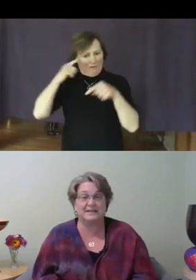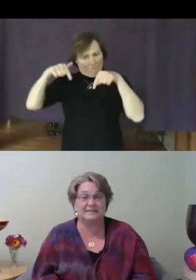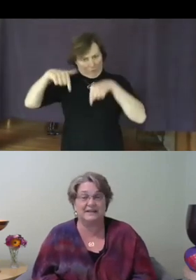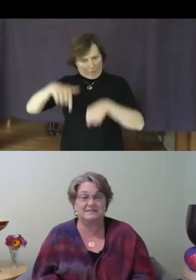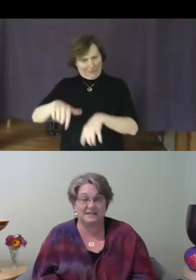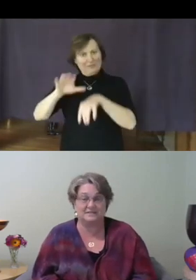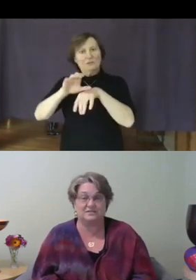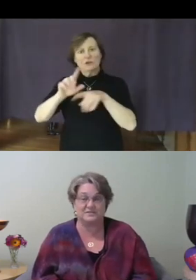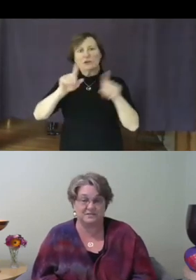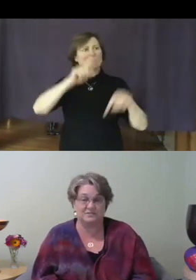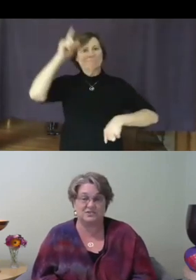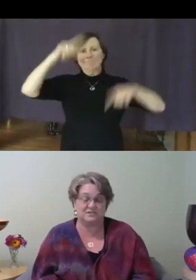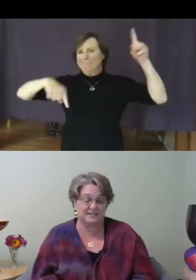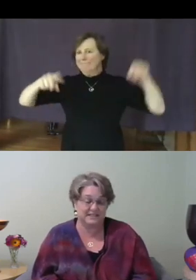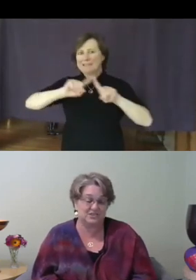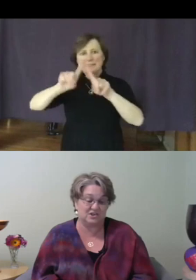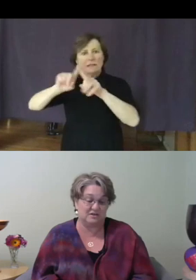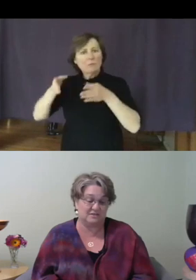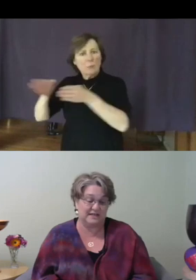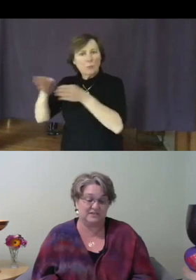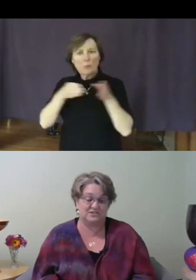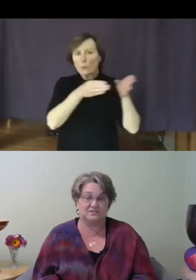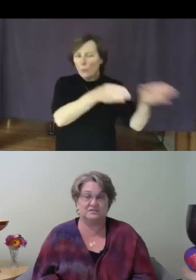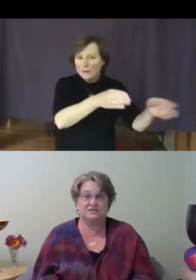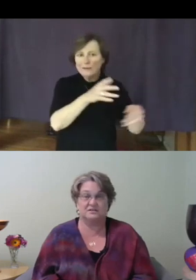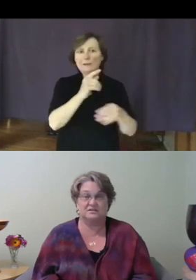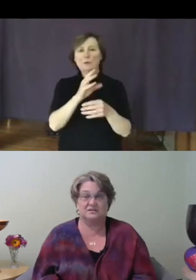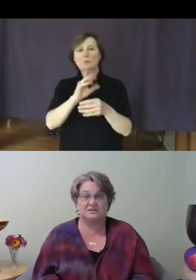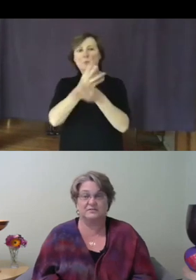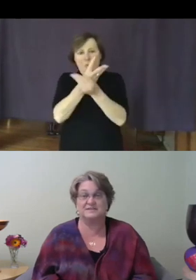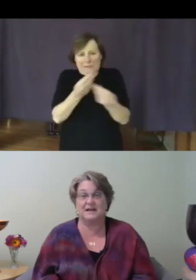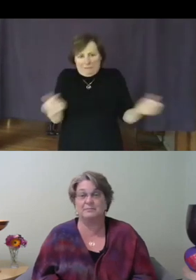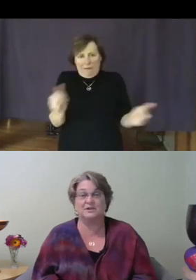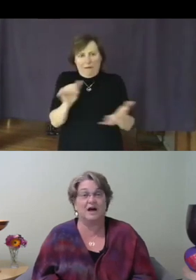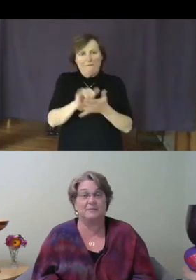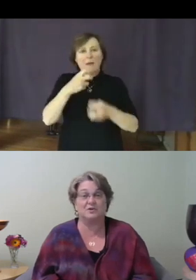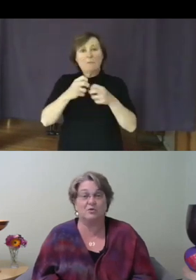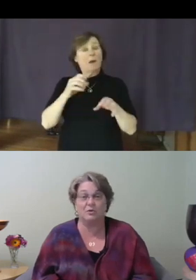that technical solution in each congregation. For example, I'm recording